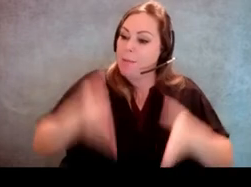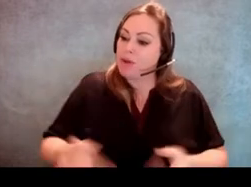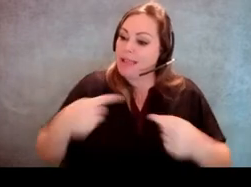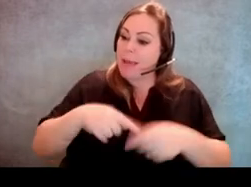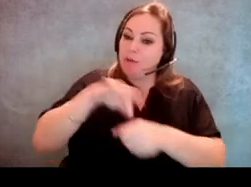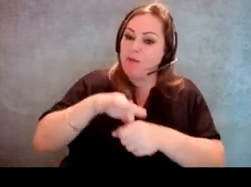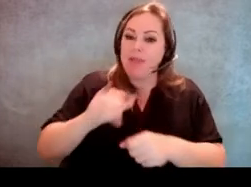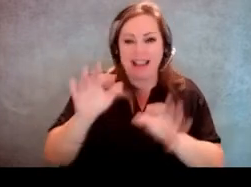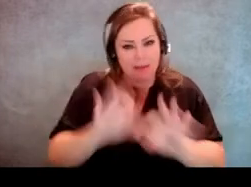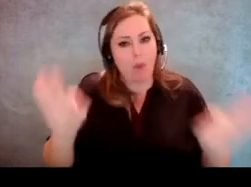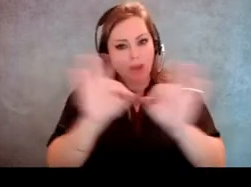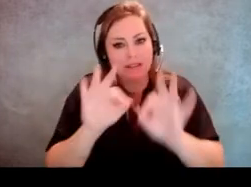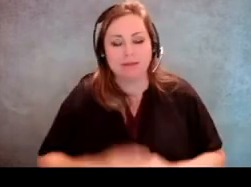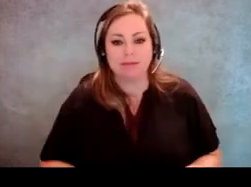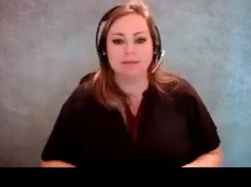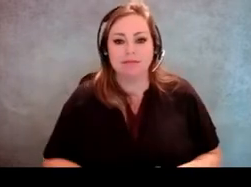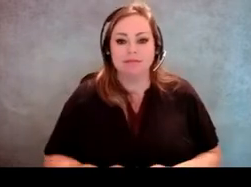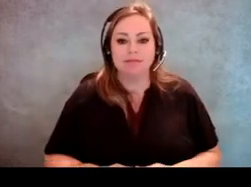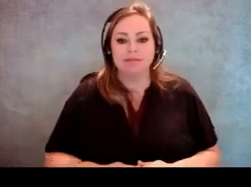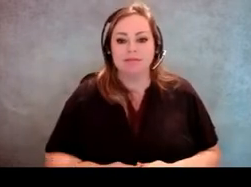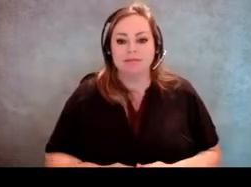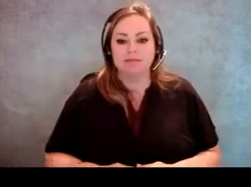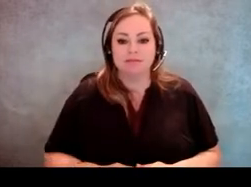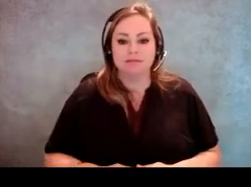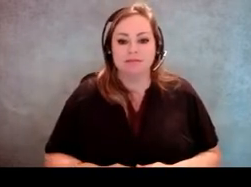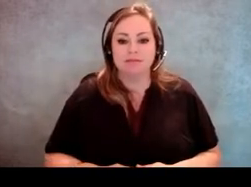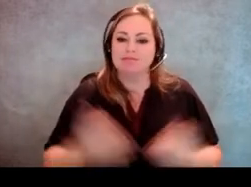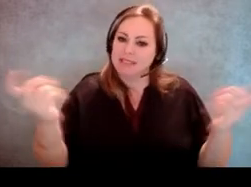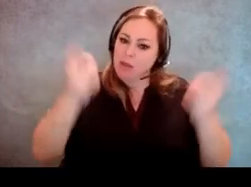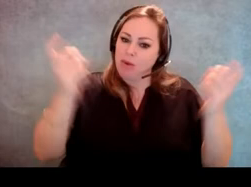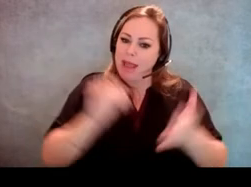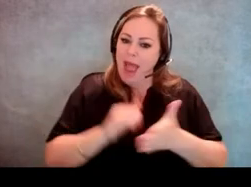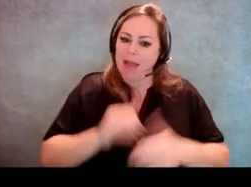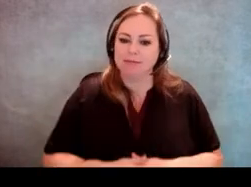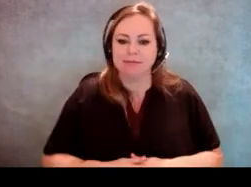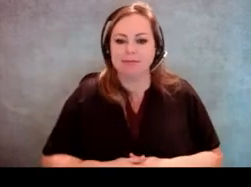That's a big deal, you know? So why not celebrate it? Kind of like when you see,